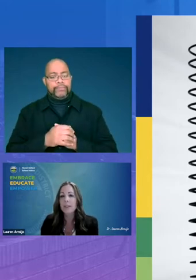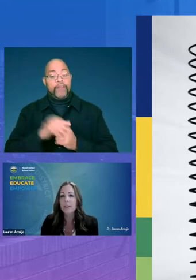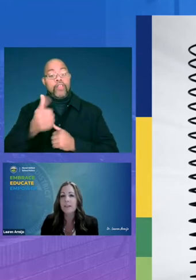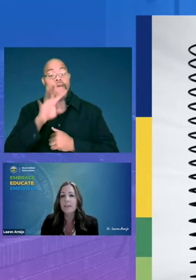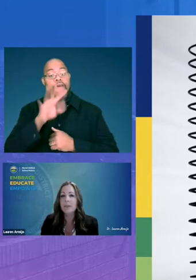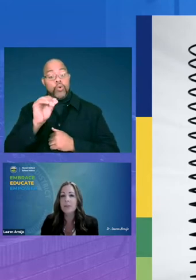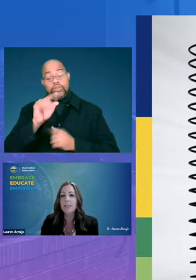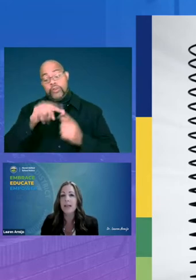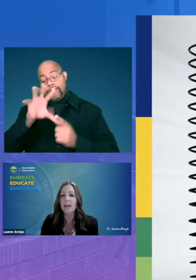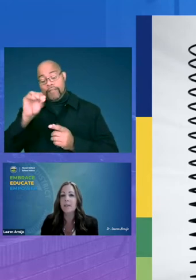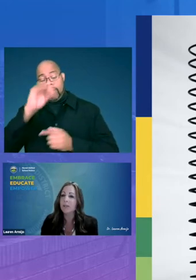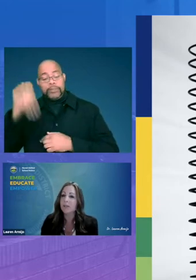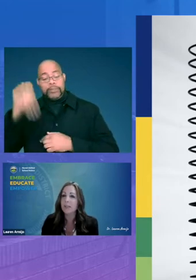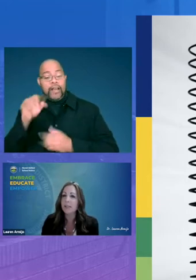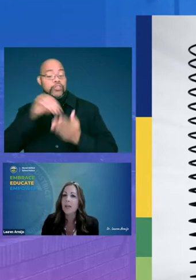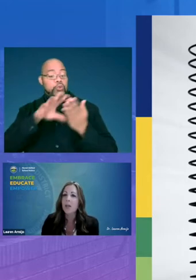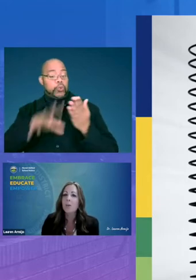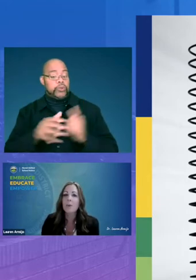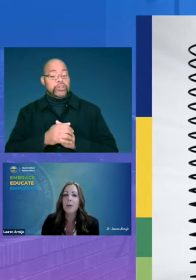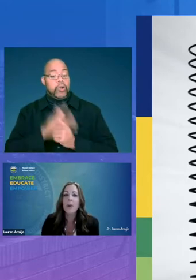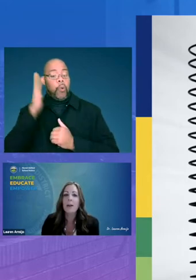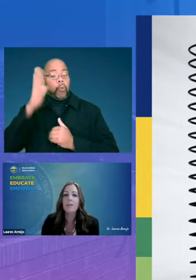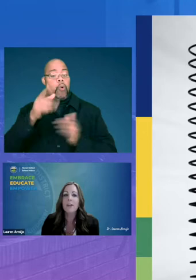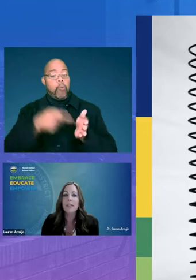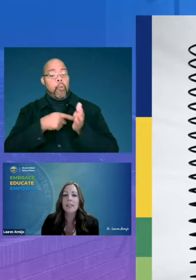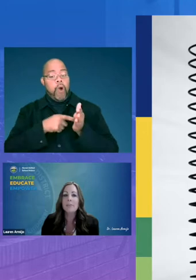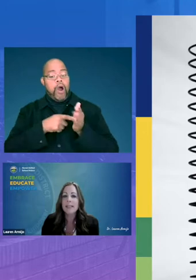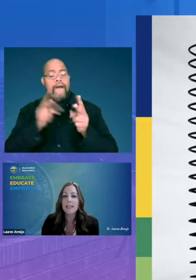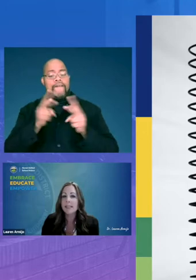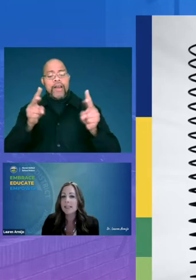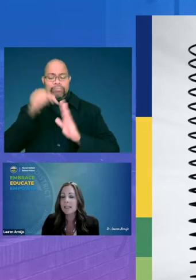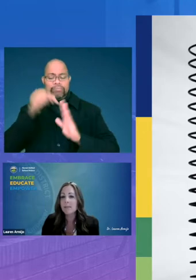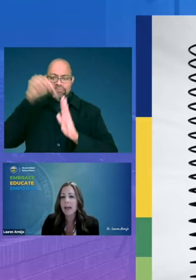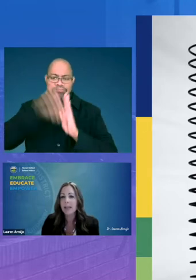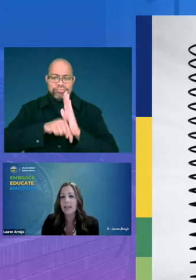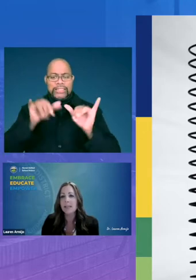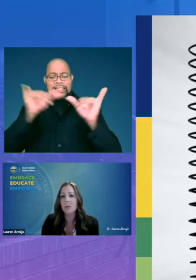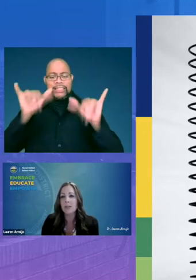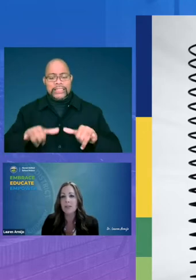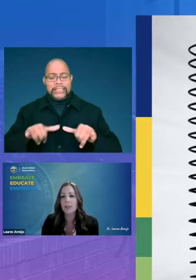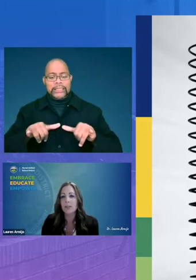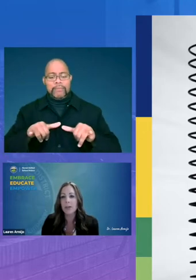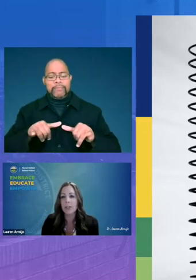to fifty percent of students will require very explicit systematic and sequential instruction